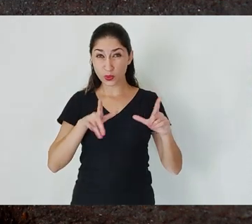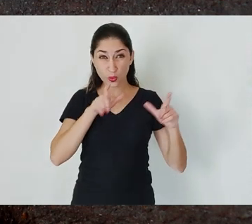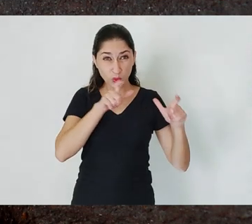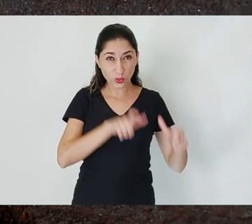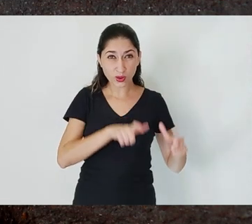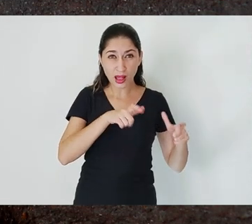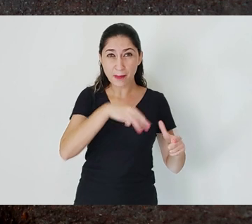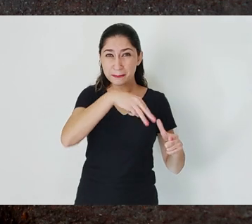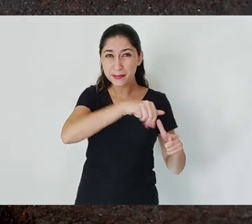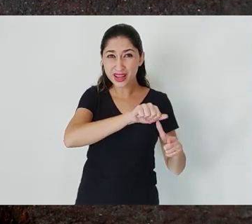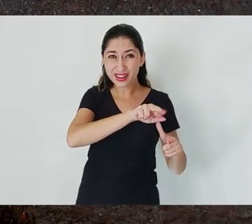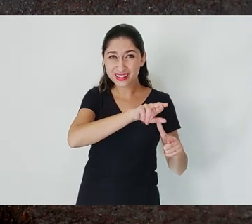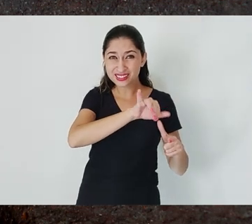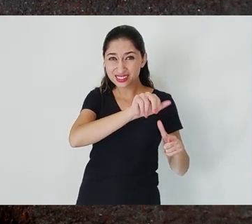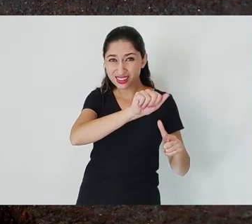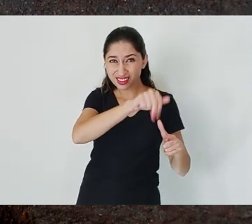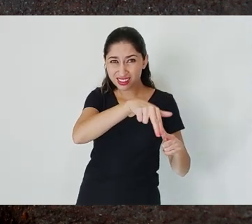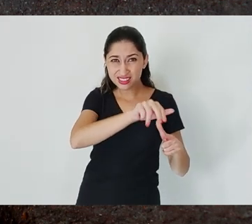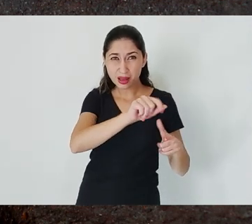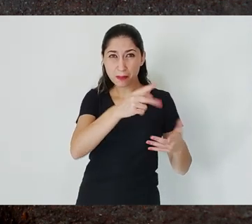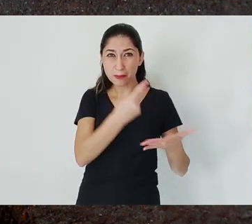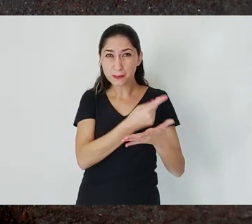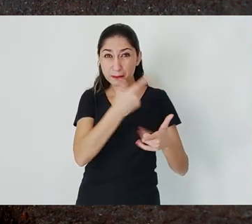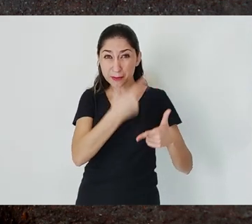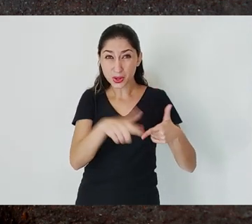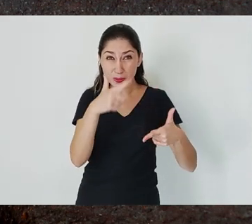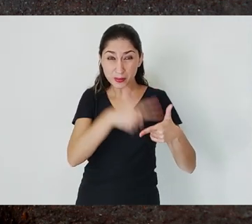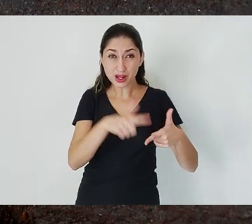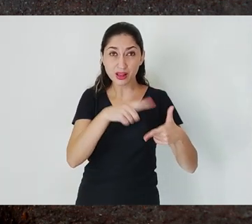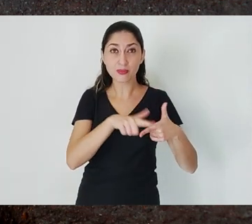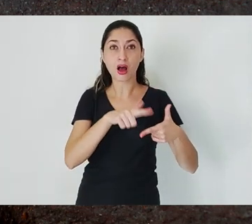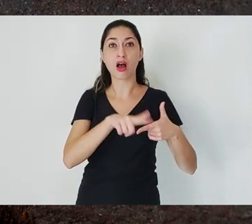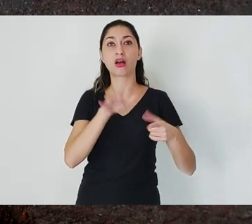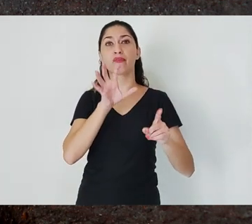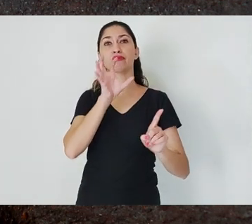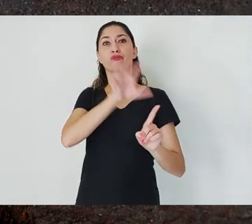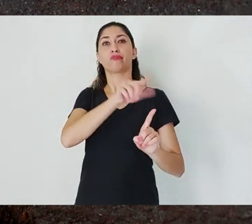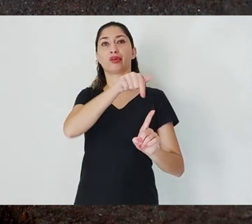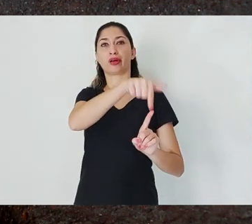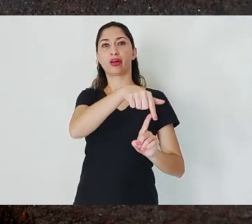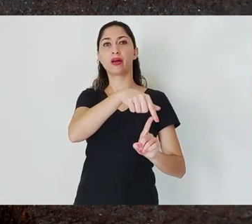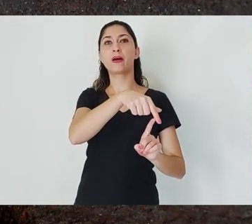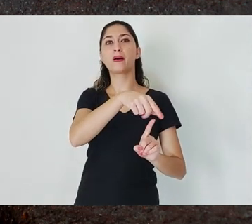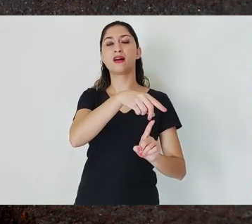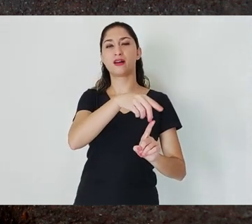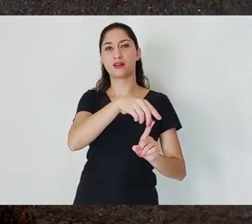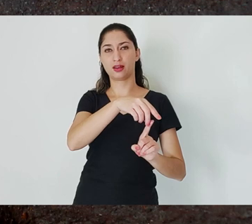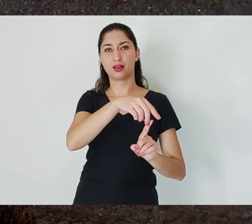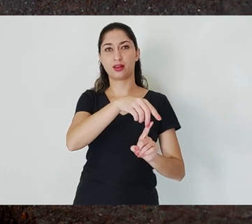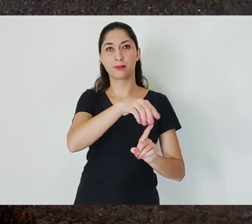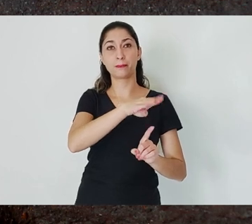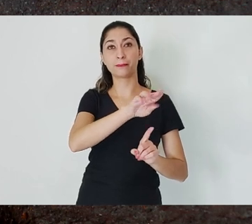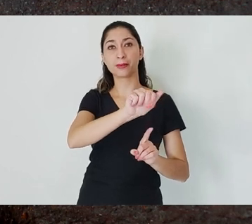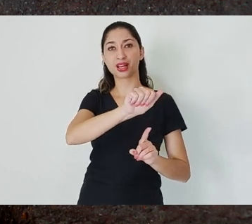entire Doce River Basin, the second most important basin in the State of Minas Gerais, the fifth basin in the country, Brazil, and even affected the Atlantic Ocean.